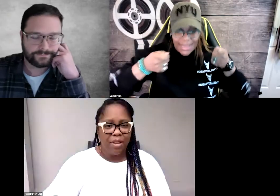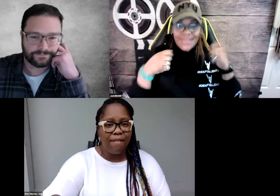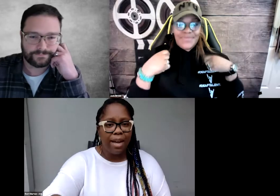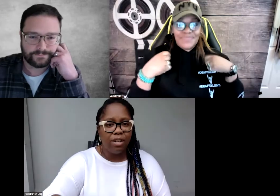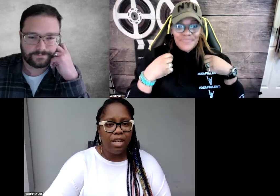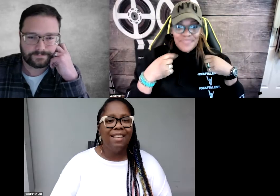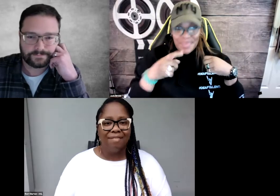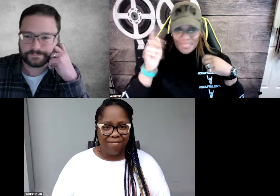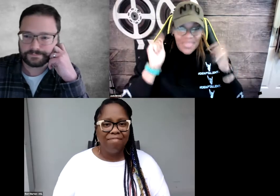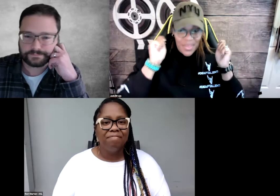I have a black hoodie,